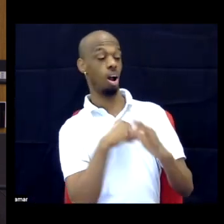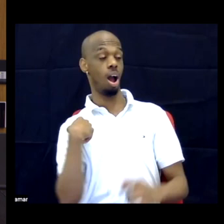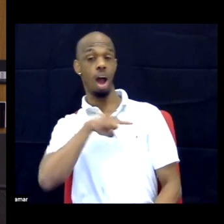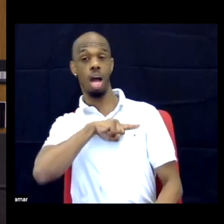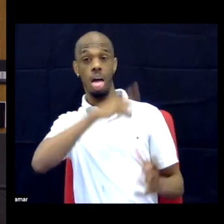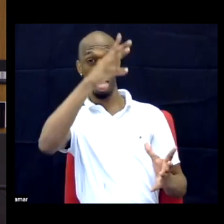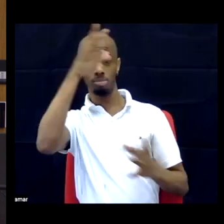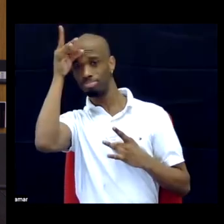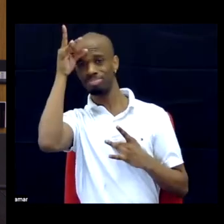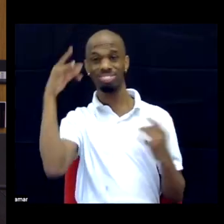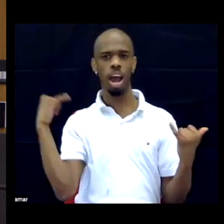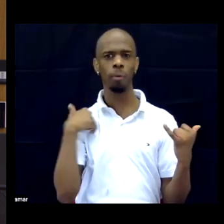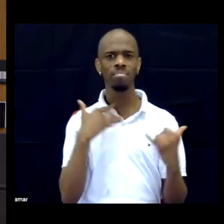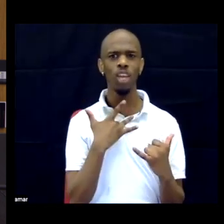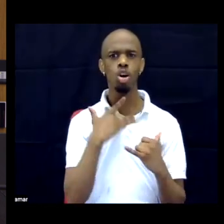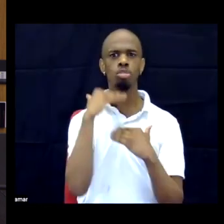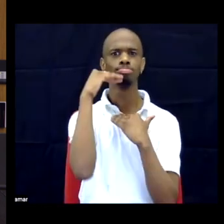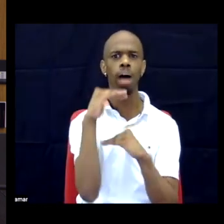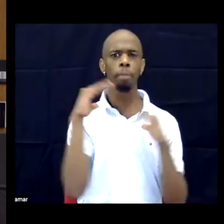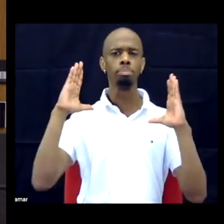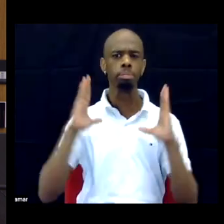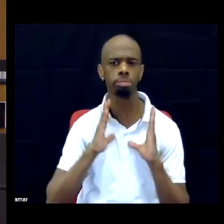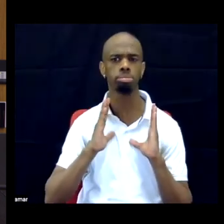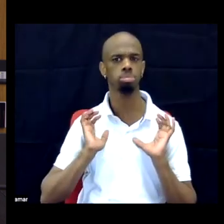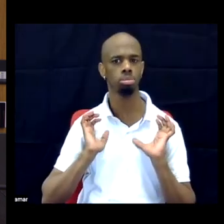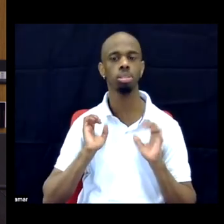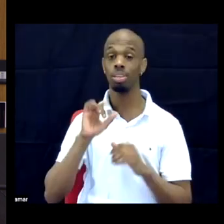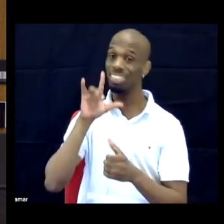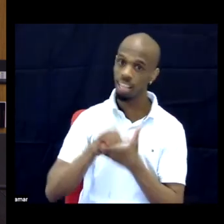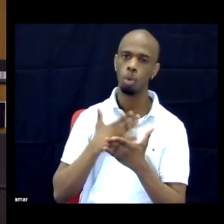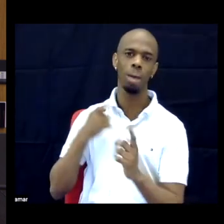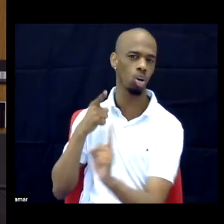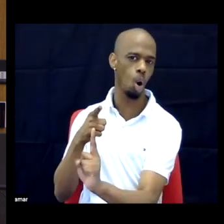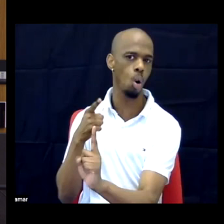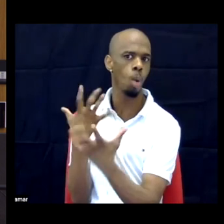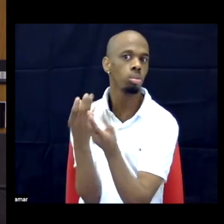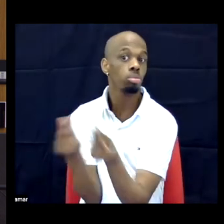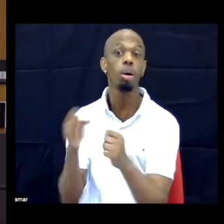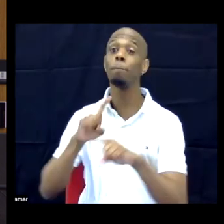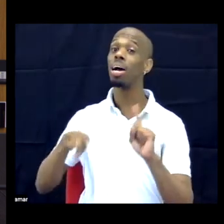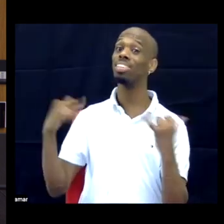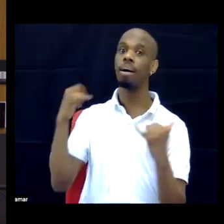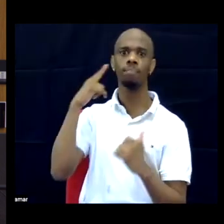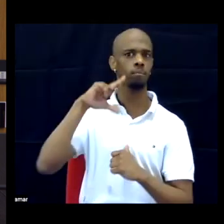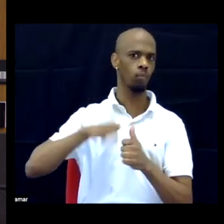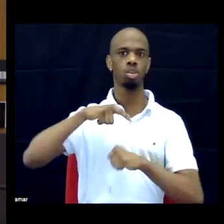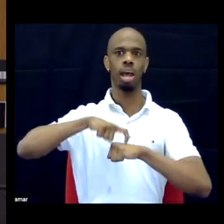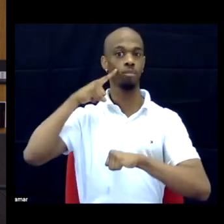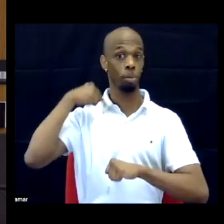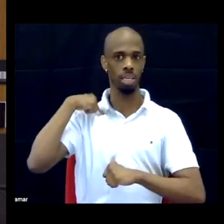So, that was, like, the goal. But I think in the wake of 2020 and that was the first time, for me, that I was really